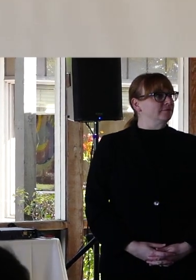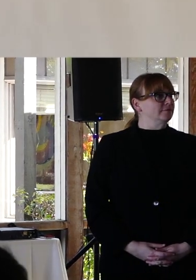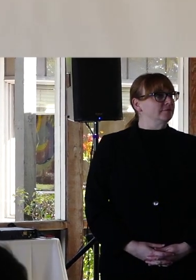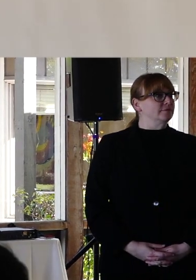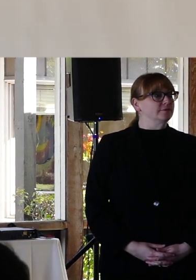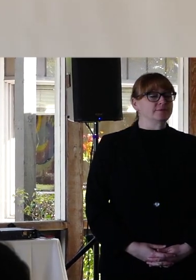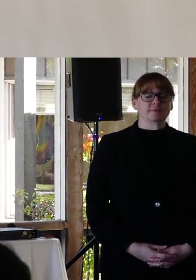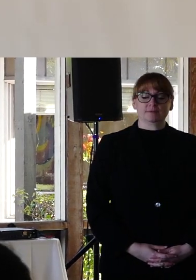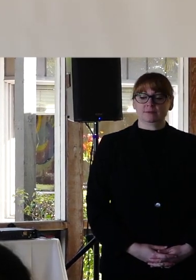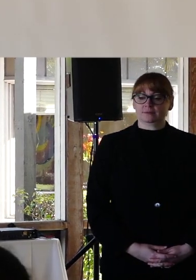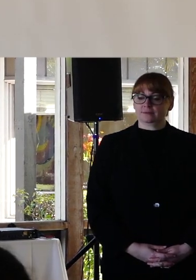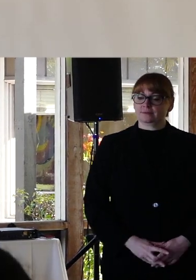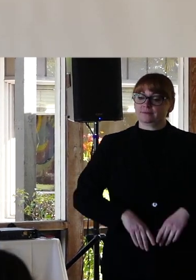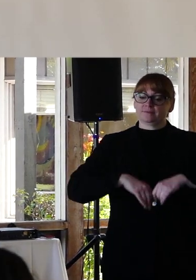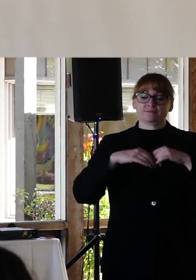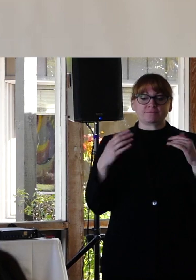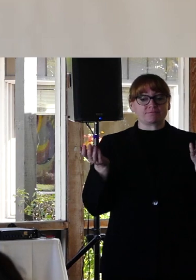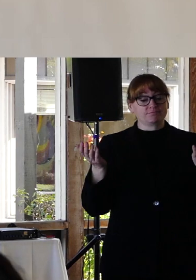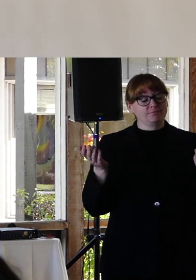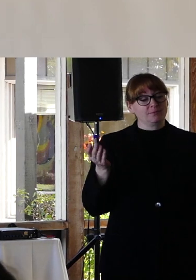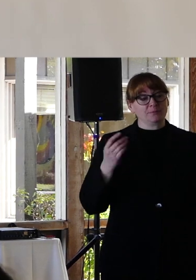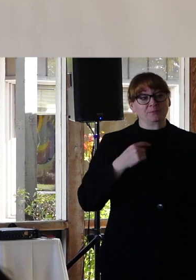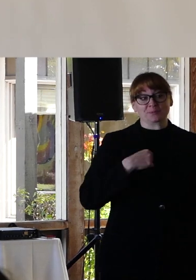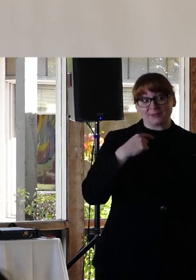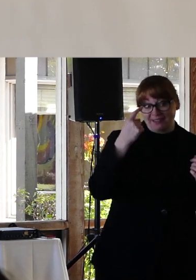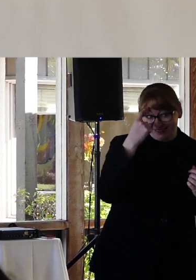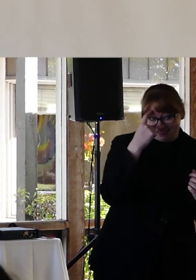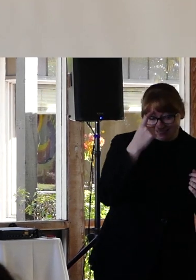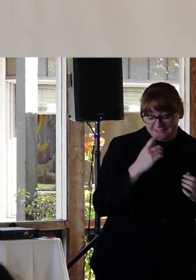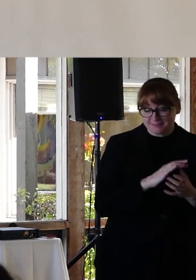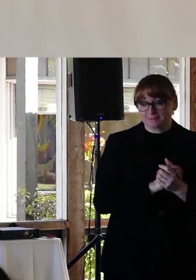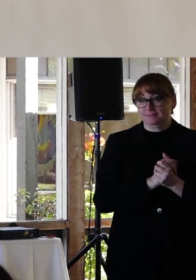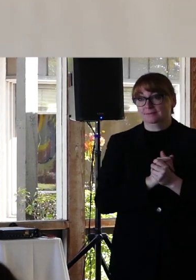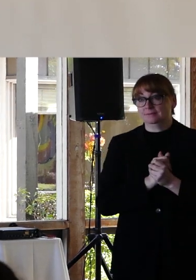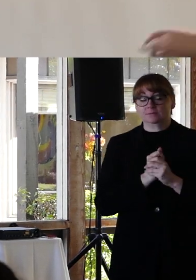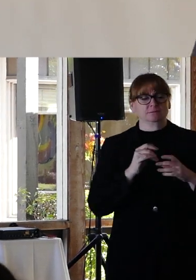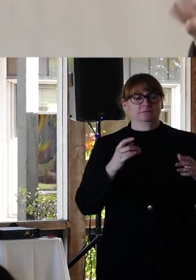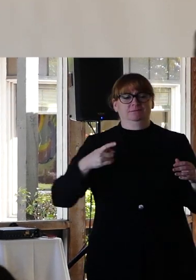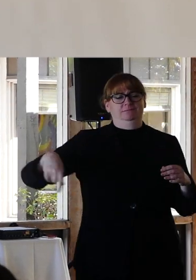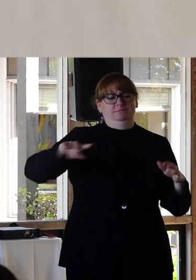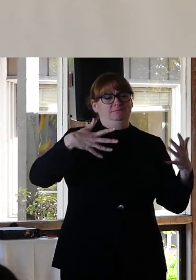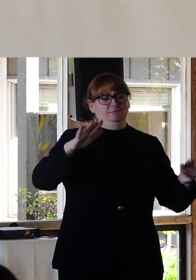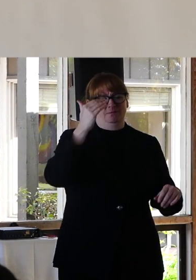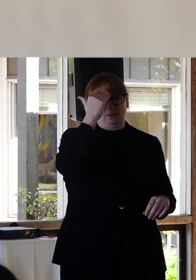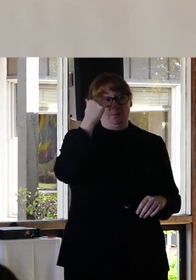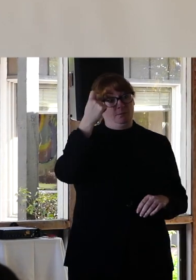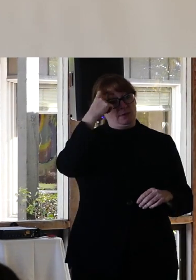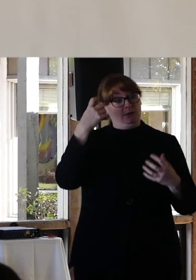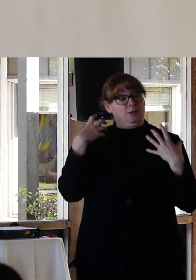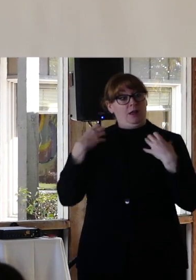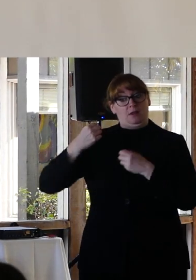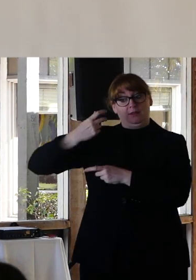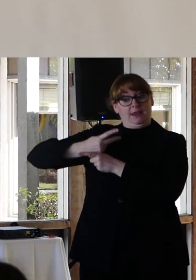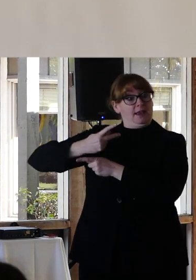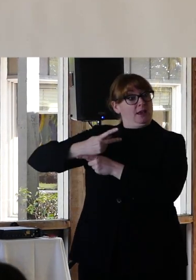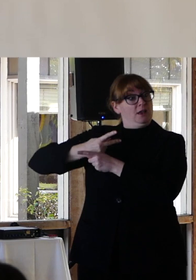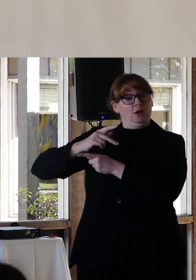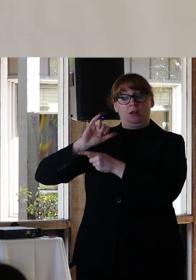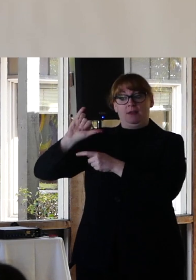So I think we all know that mental health care is historically founded on Western individualistic